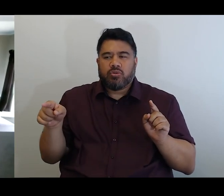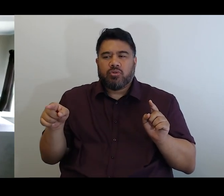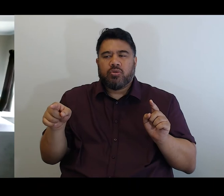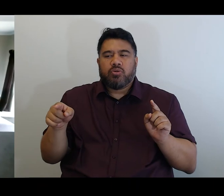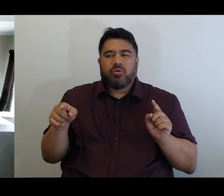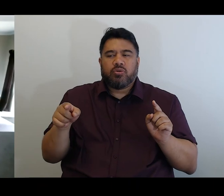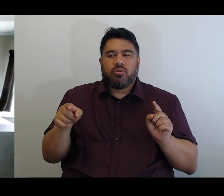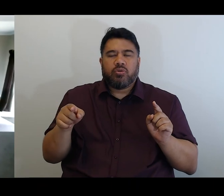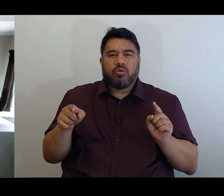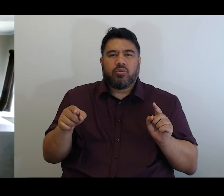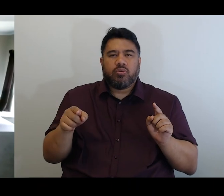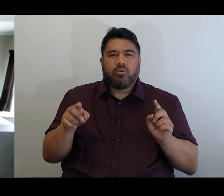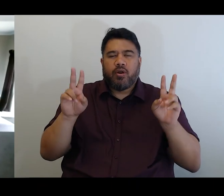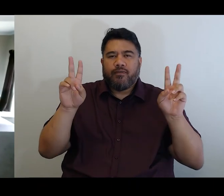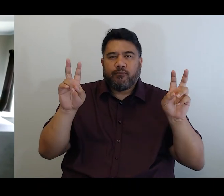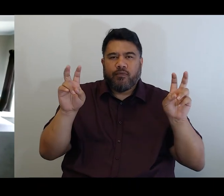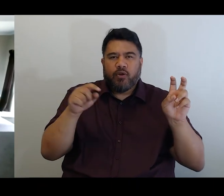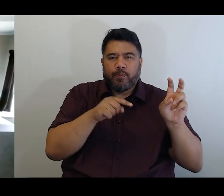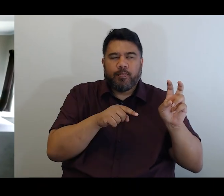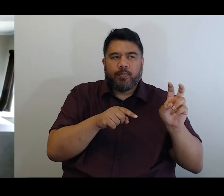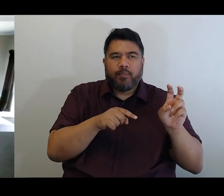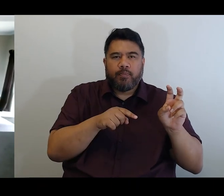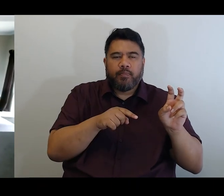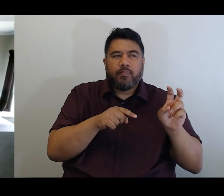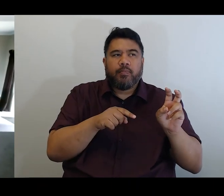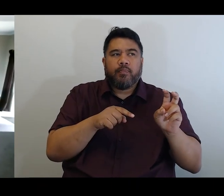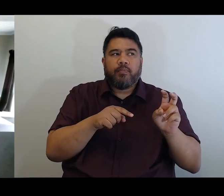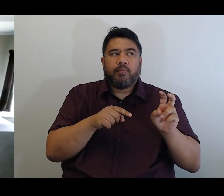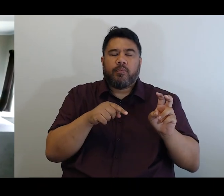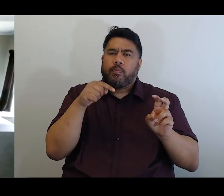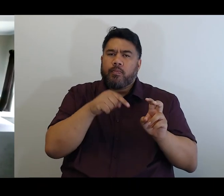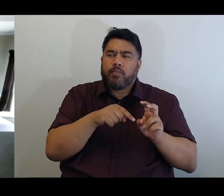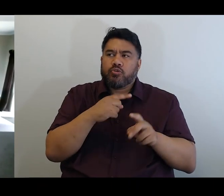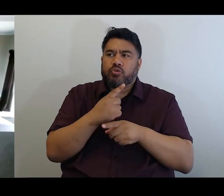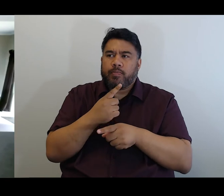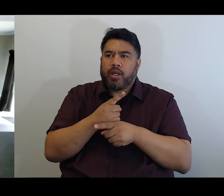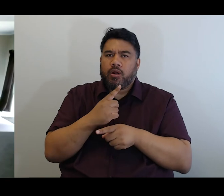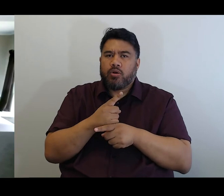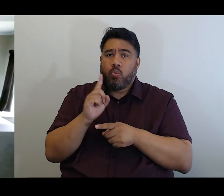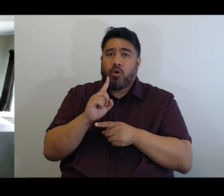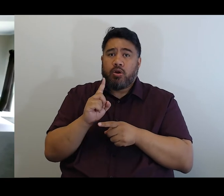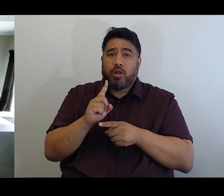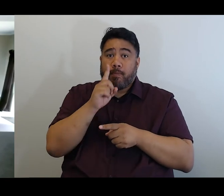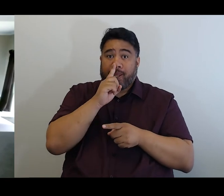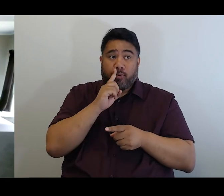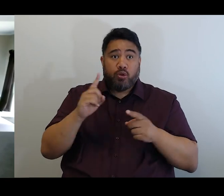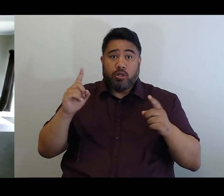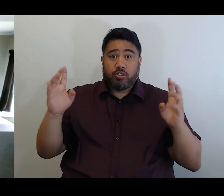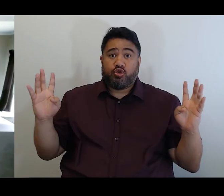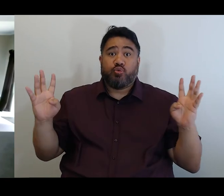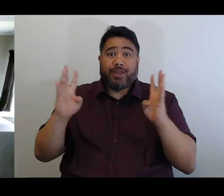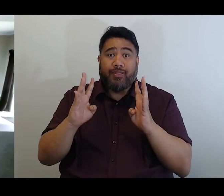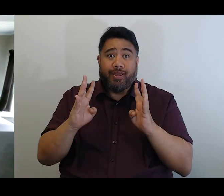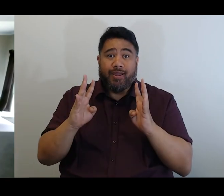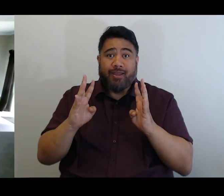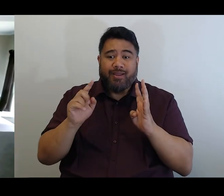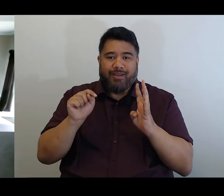Anf that’s a whakataūkī or a proverb that relates to you know the strength of the collective and that’s what Paula spoke to